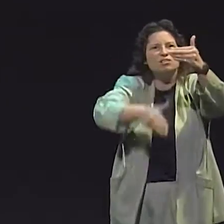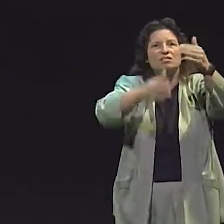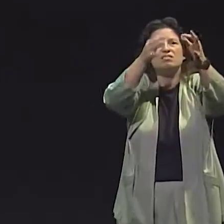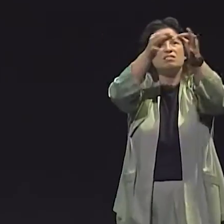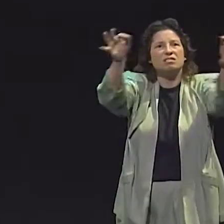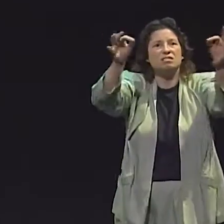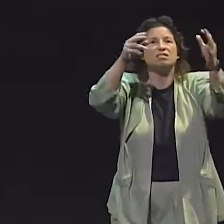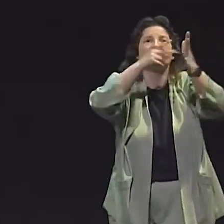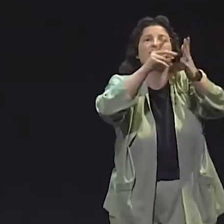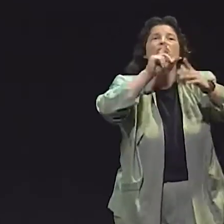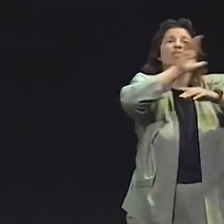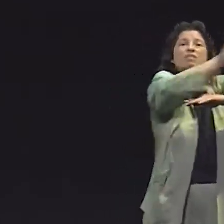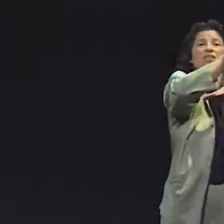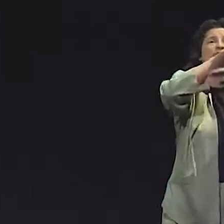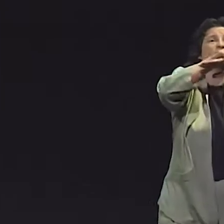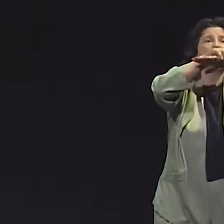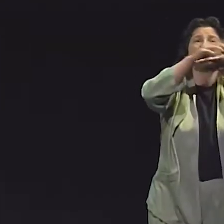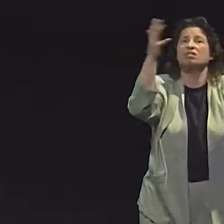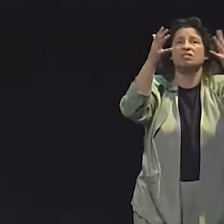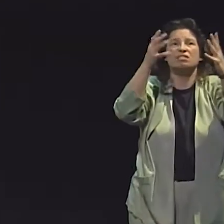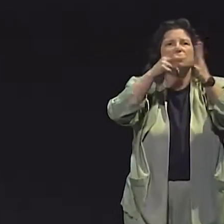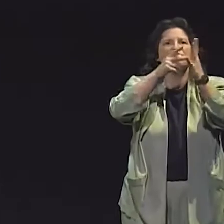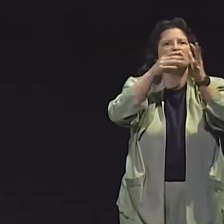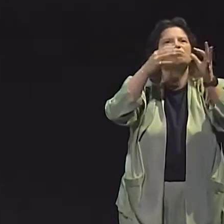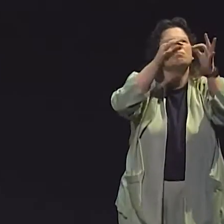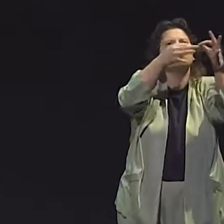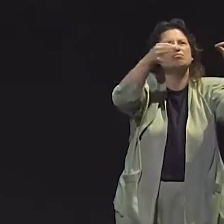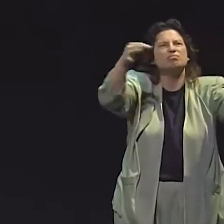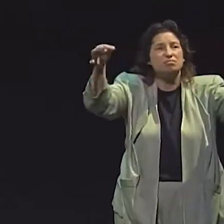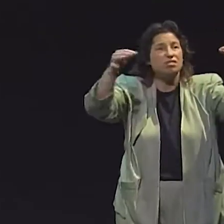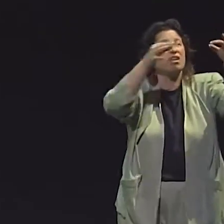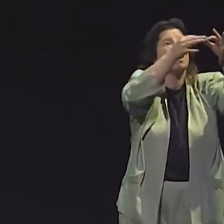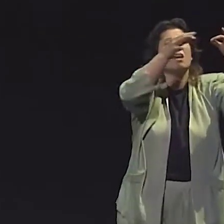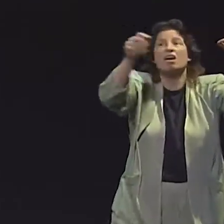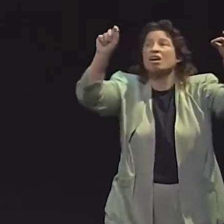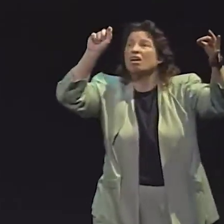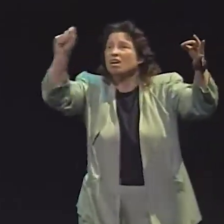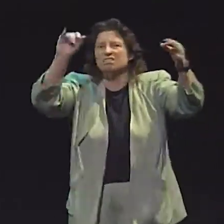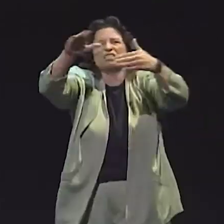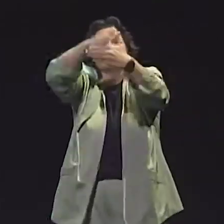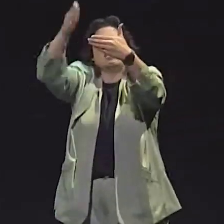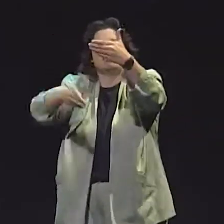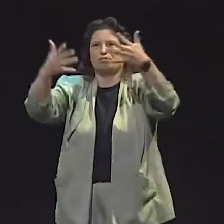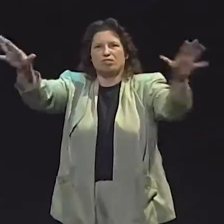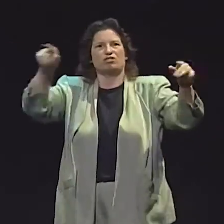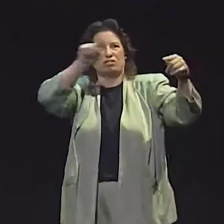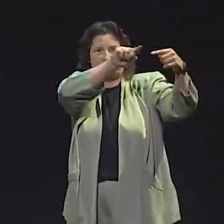BUT I NEEDED TO CHANGE IT IN SOME WAY TO FIT ASL STRUCTURE. IN ENGLISH...